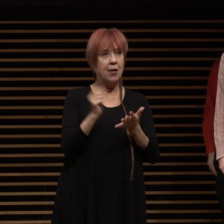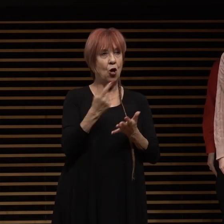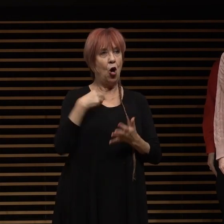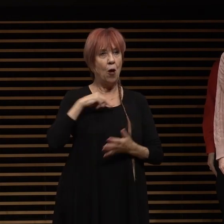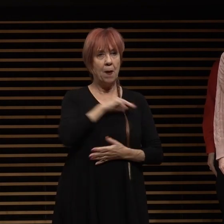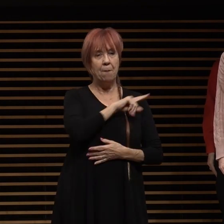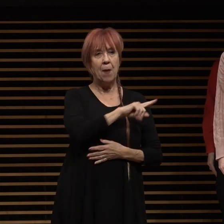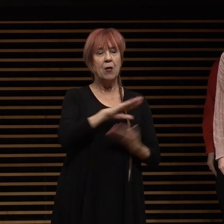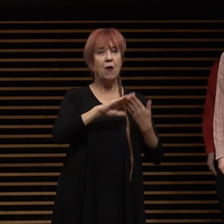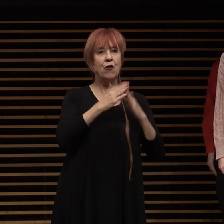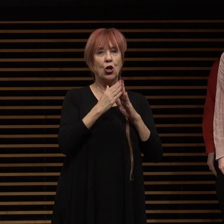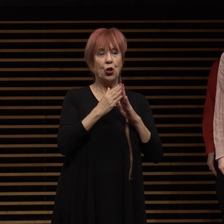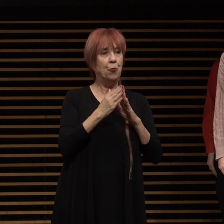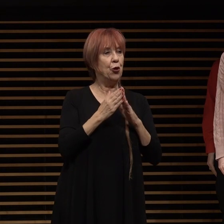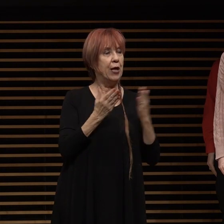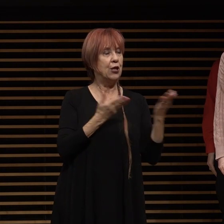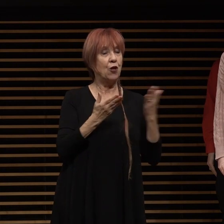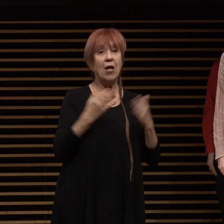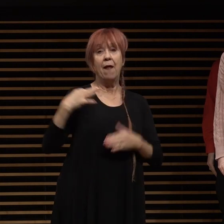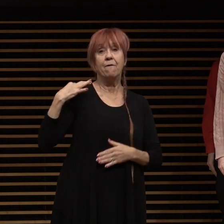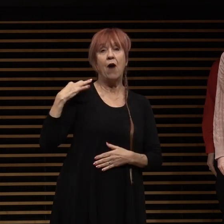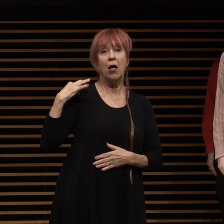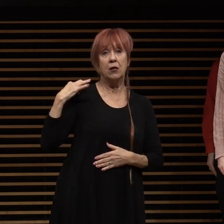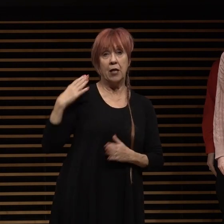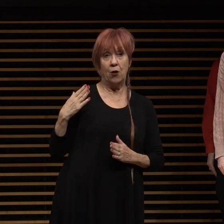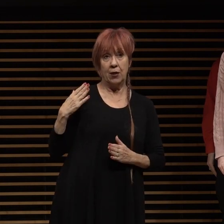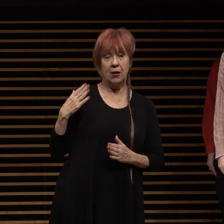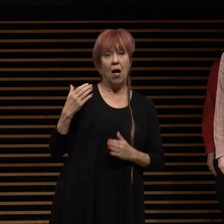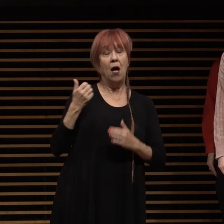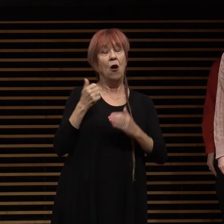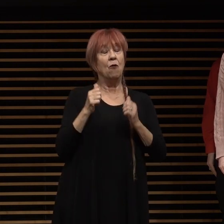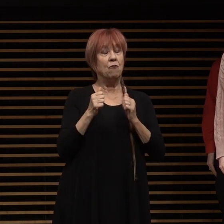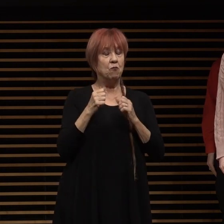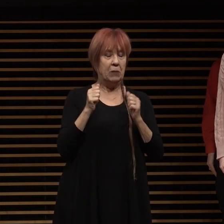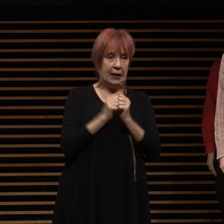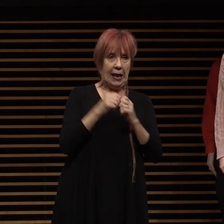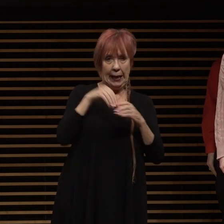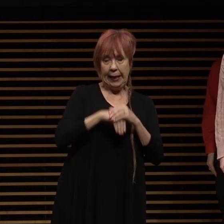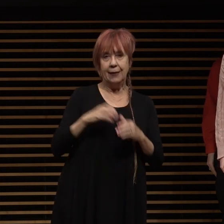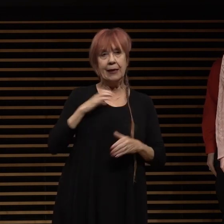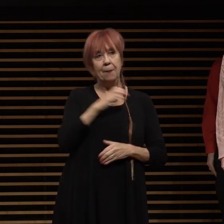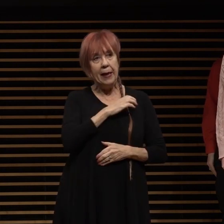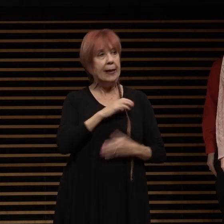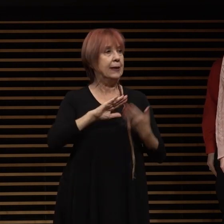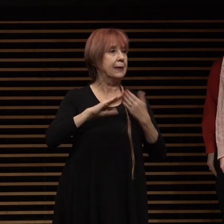community who serve in voluntary roles on various commissions committees